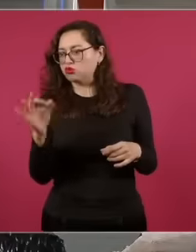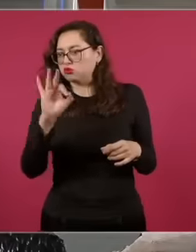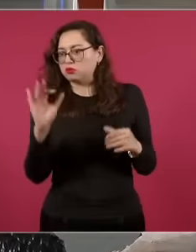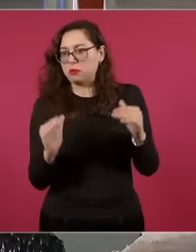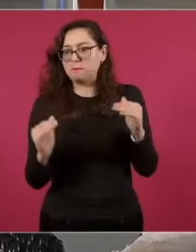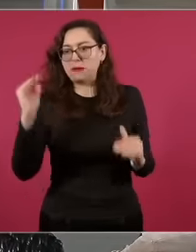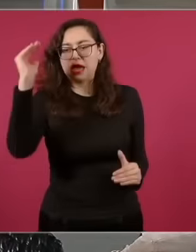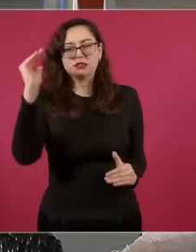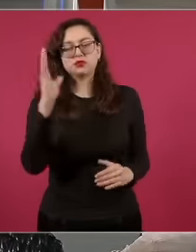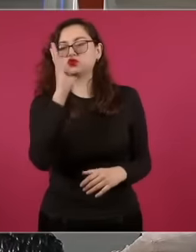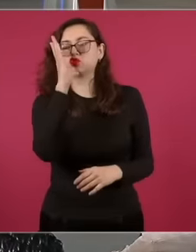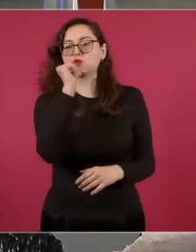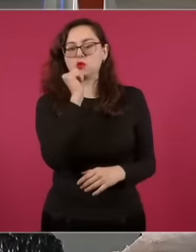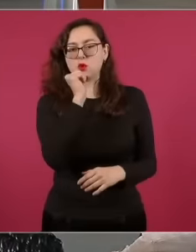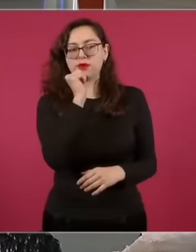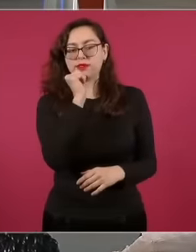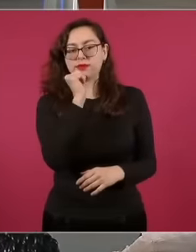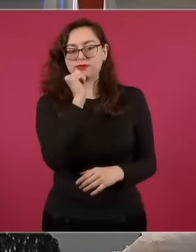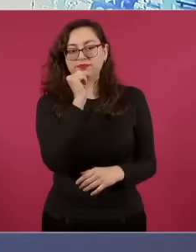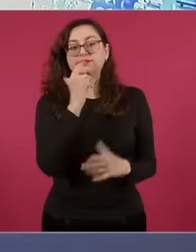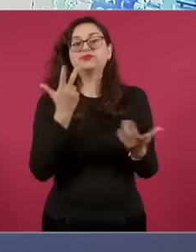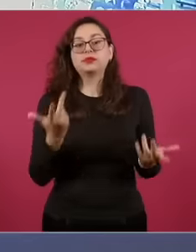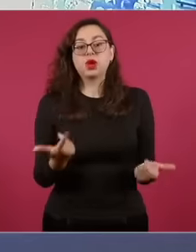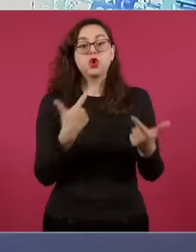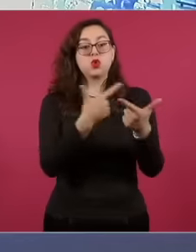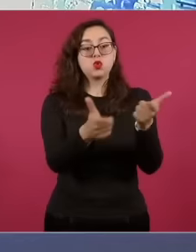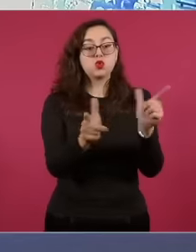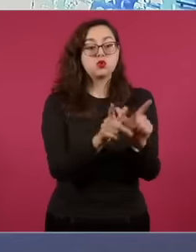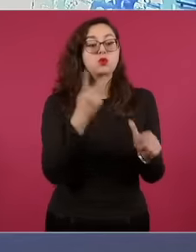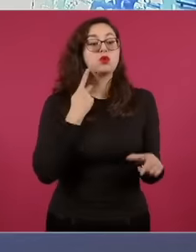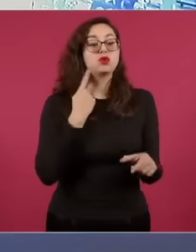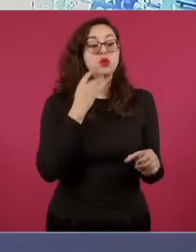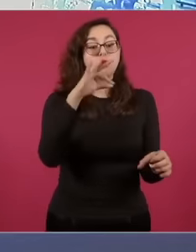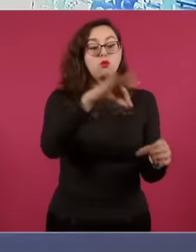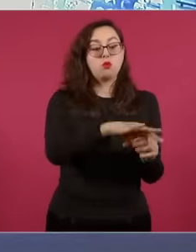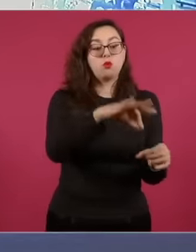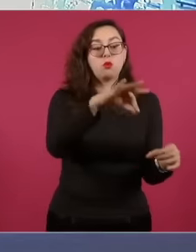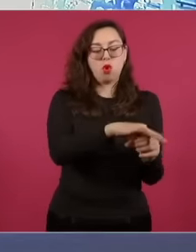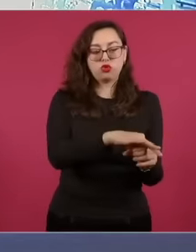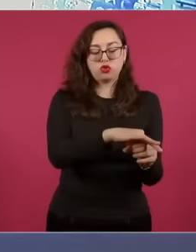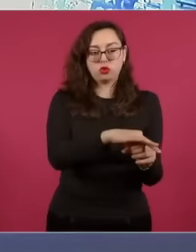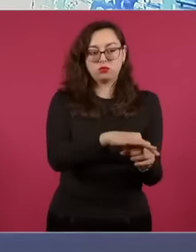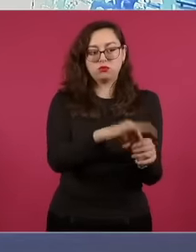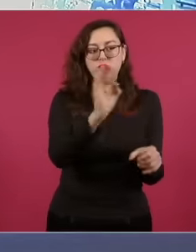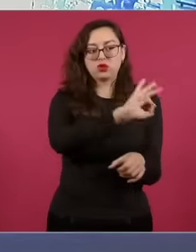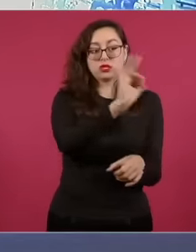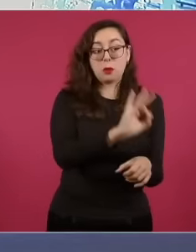total vote cast by a political party plus eight points is the maximum limit that you can have in the